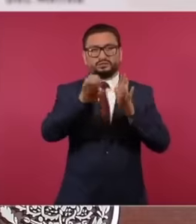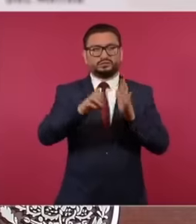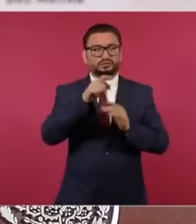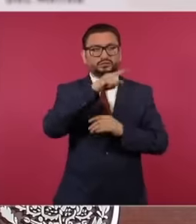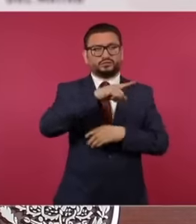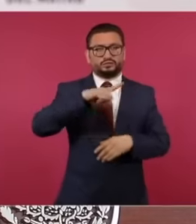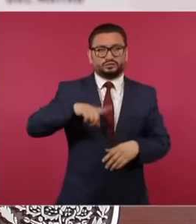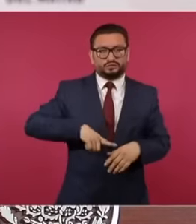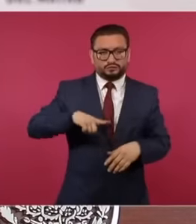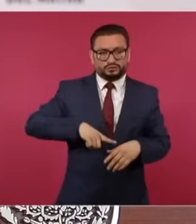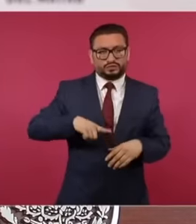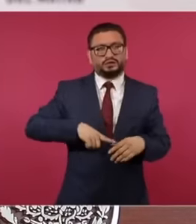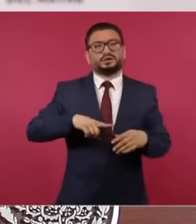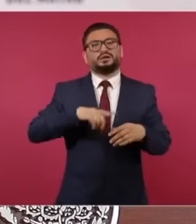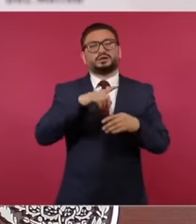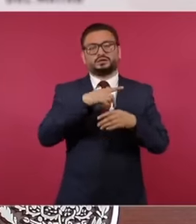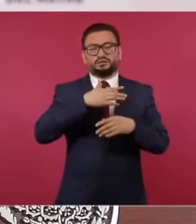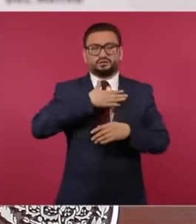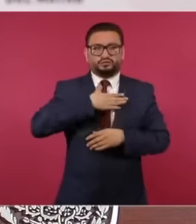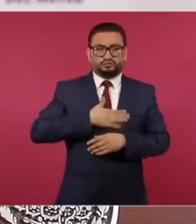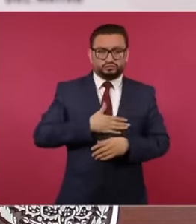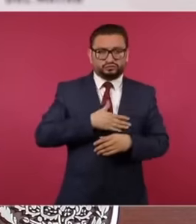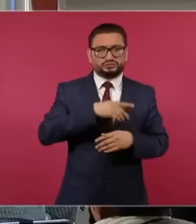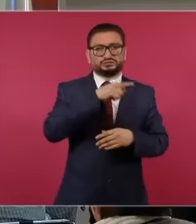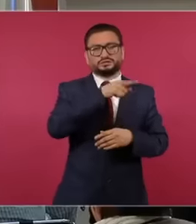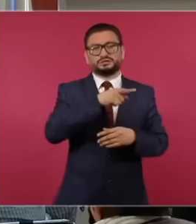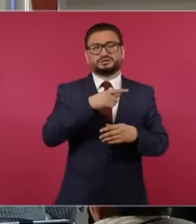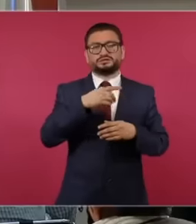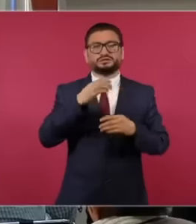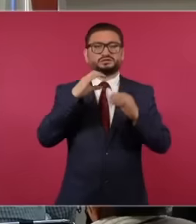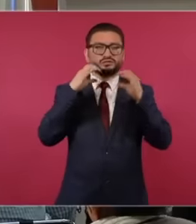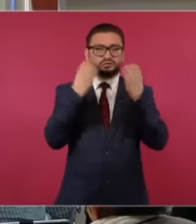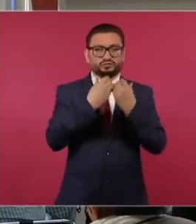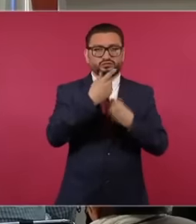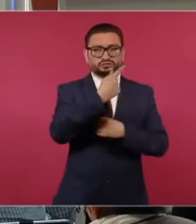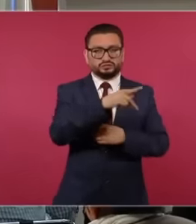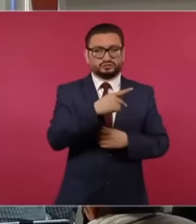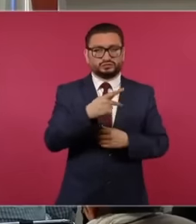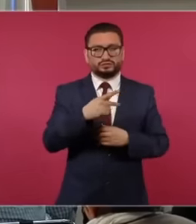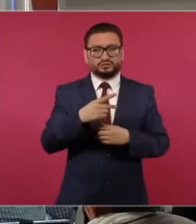the Department of Justice does, Congress there. There are